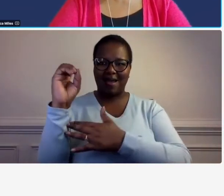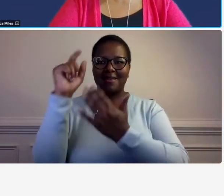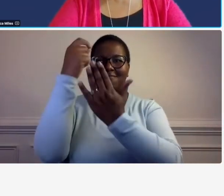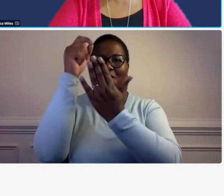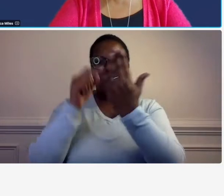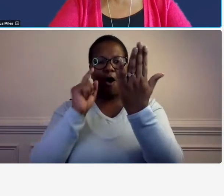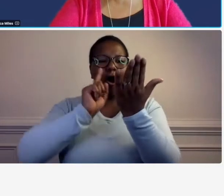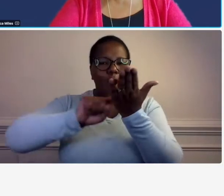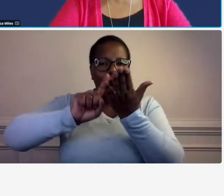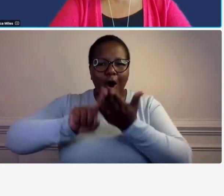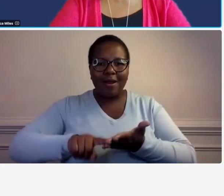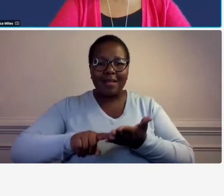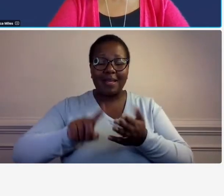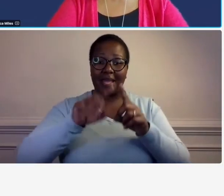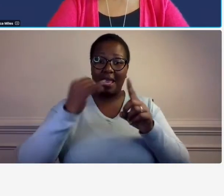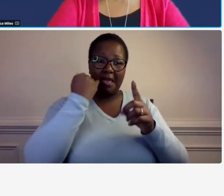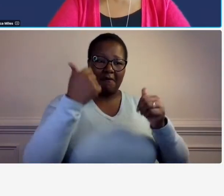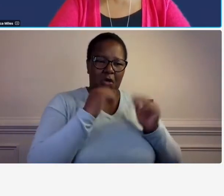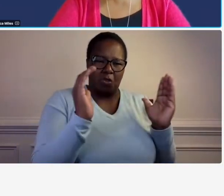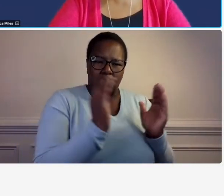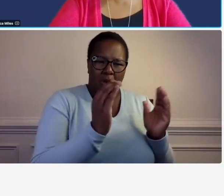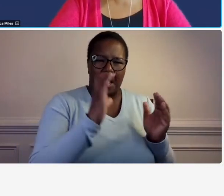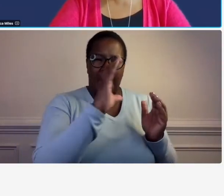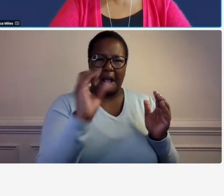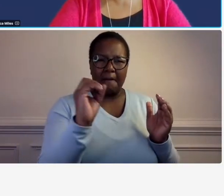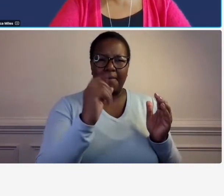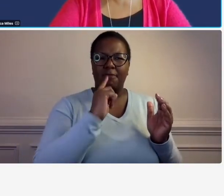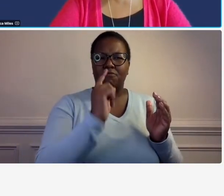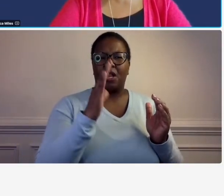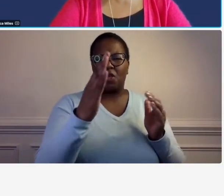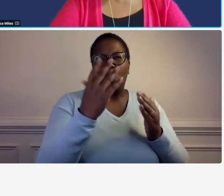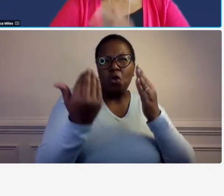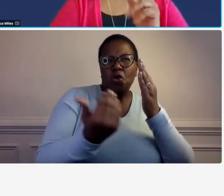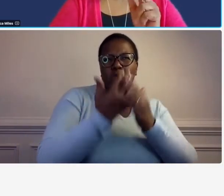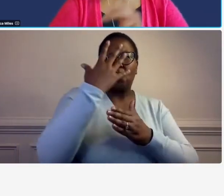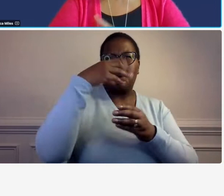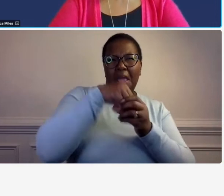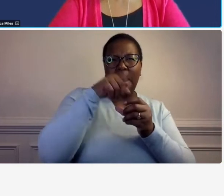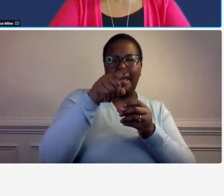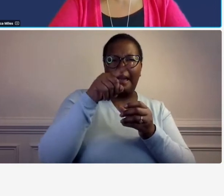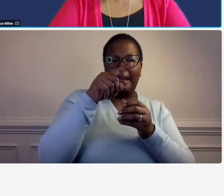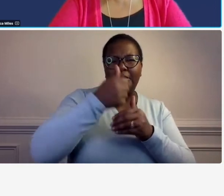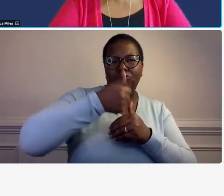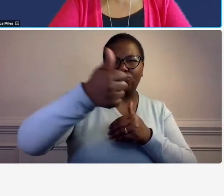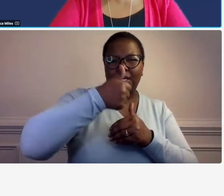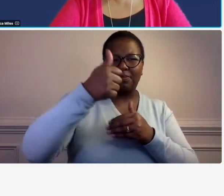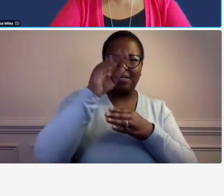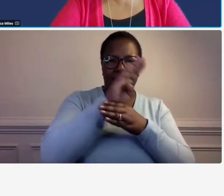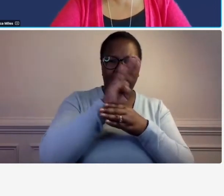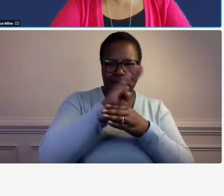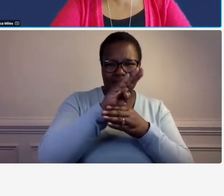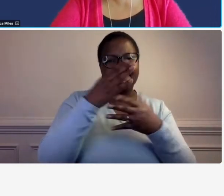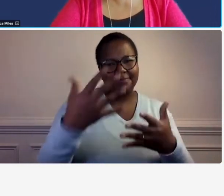a smaller company if you're kind of new to the transportation business the dlts often let people